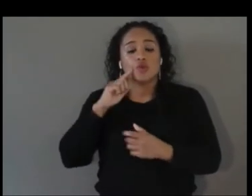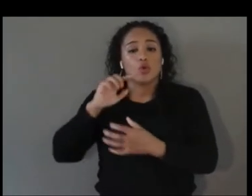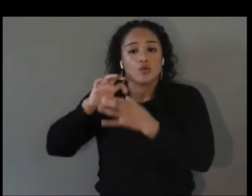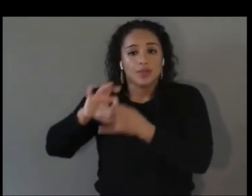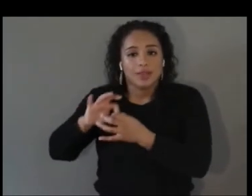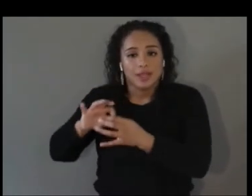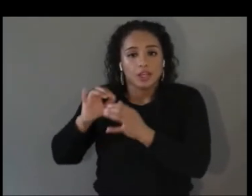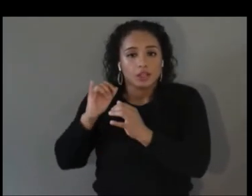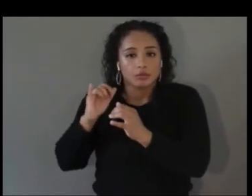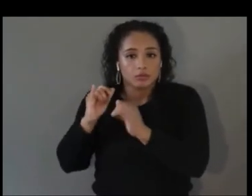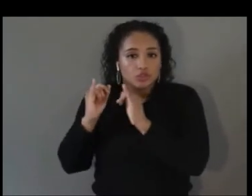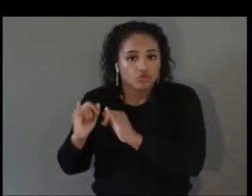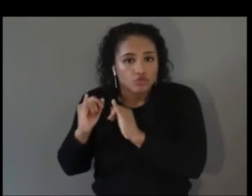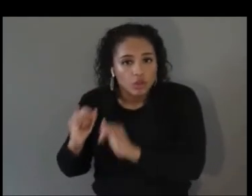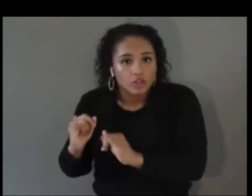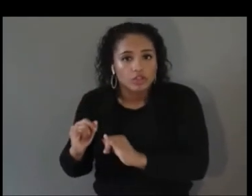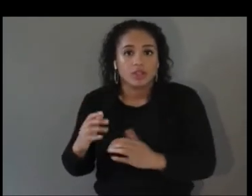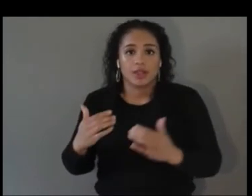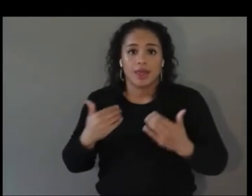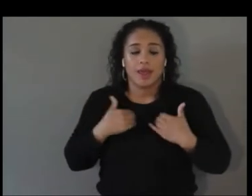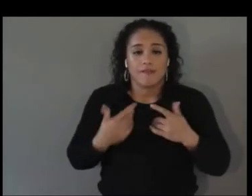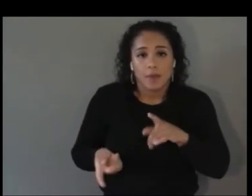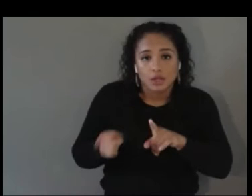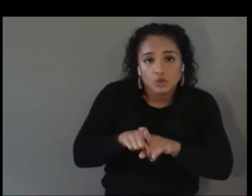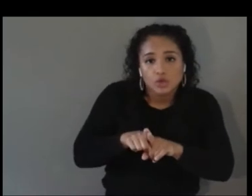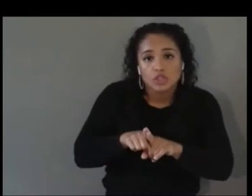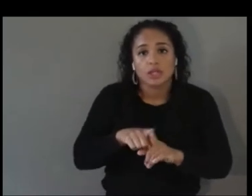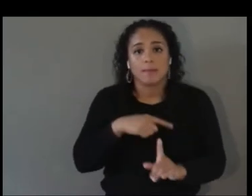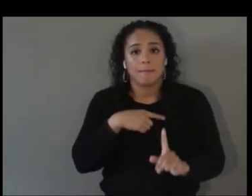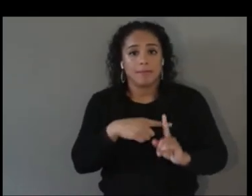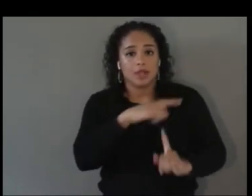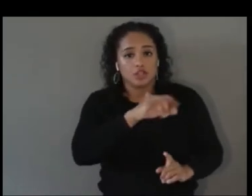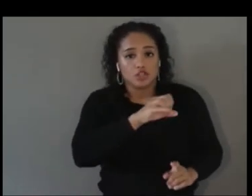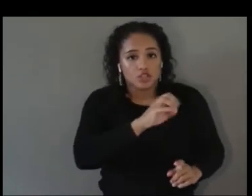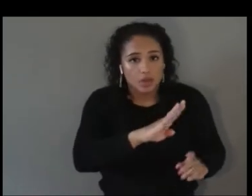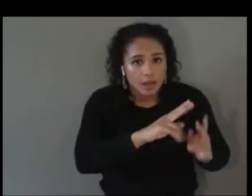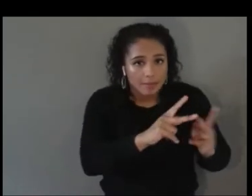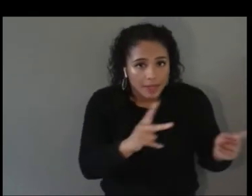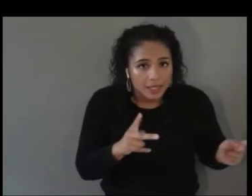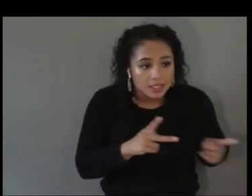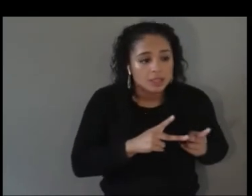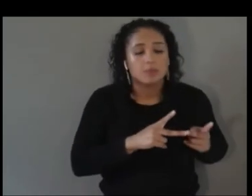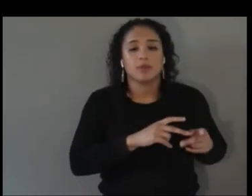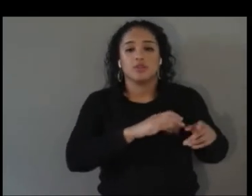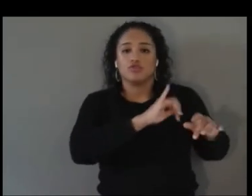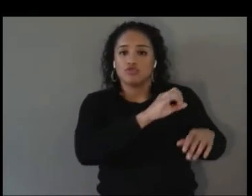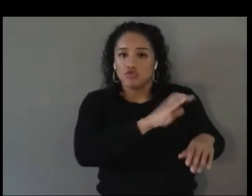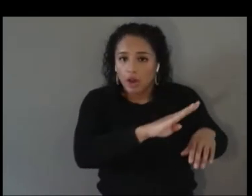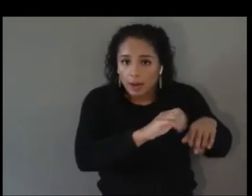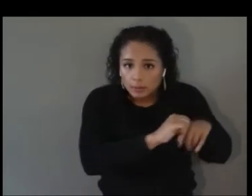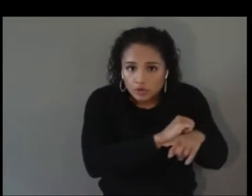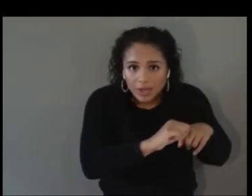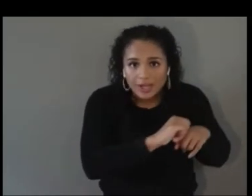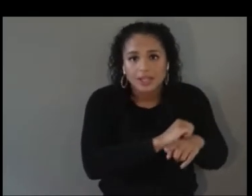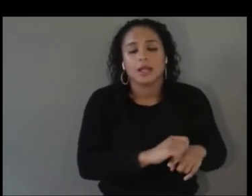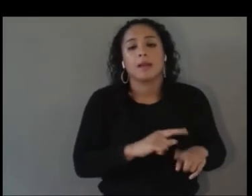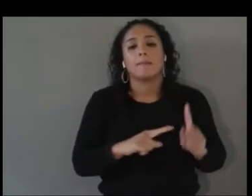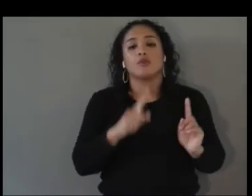component and then the job placement on the job training, and just really infusing inclusion